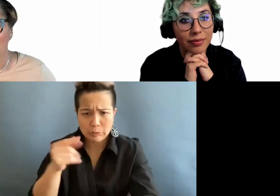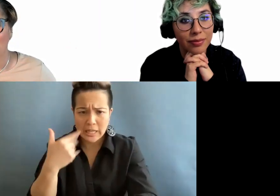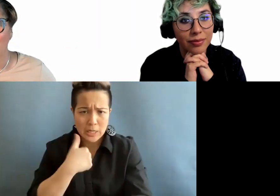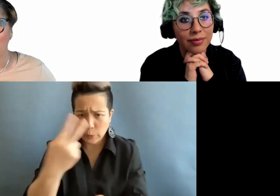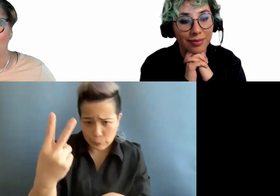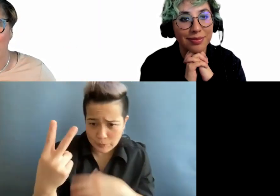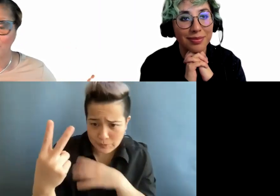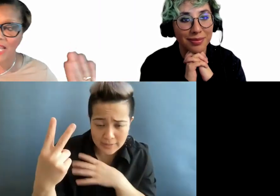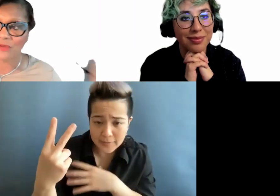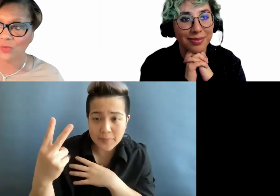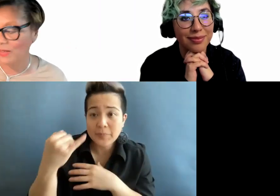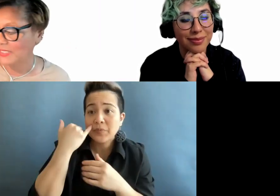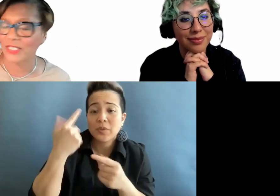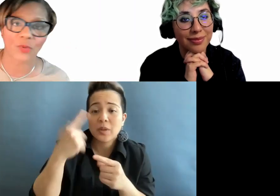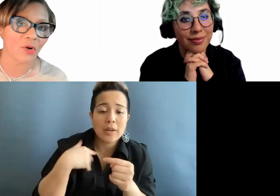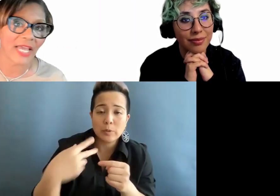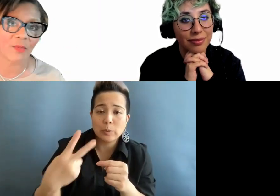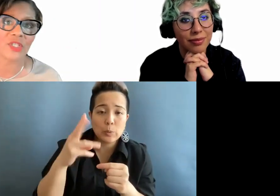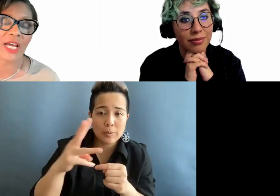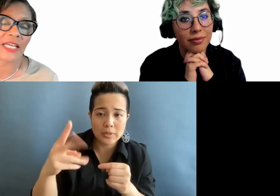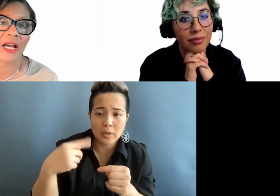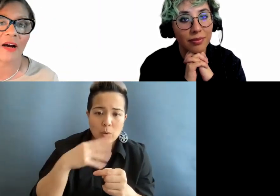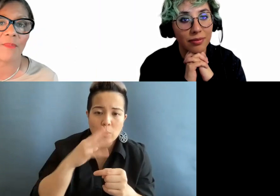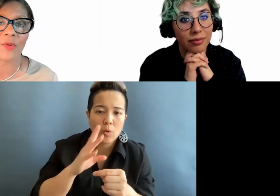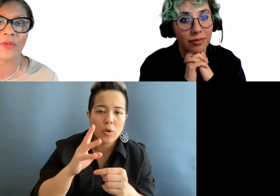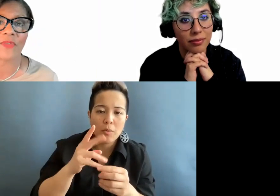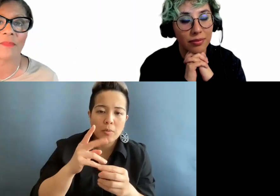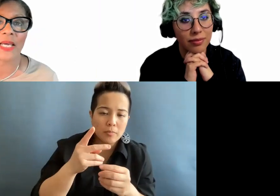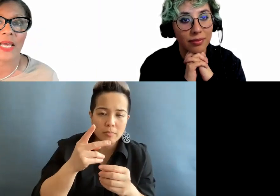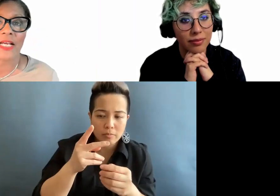So if you happen to have two websites, we are okay with checking both of them.